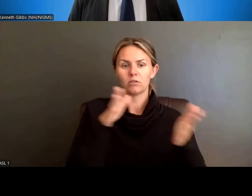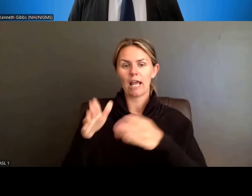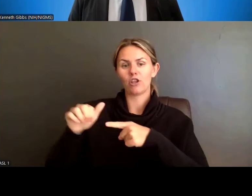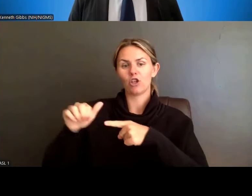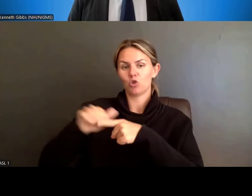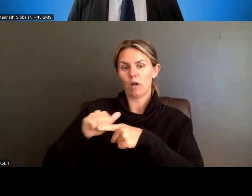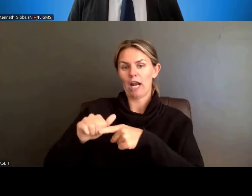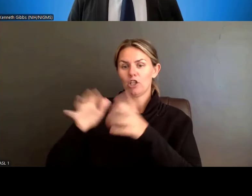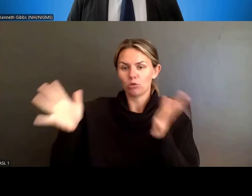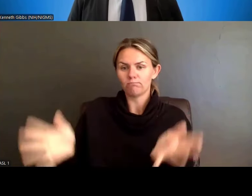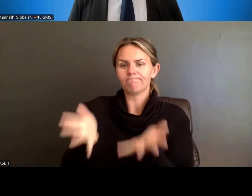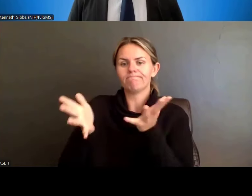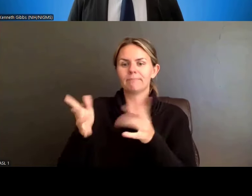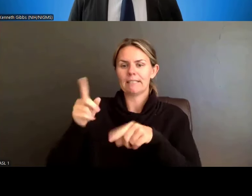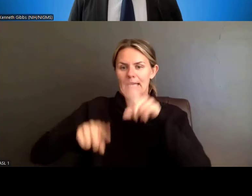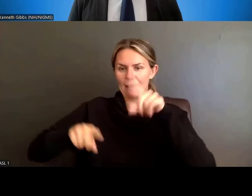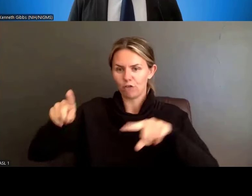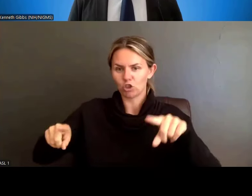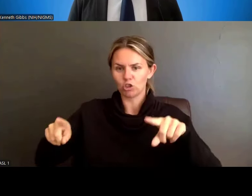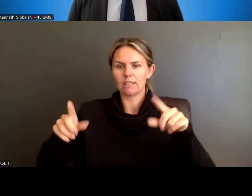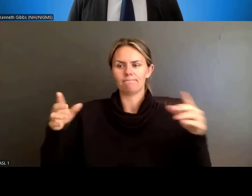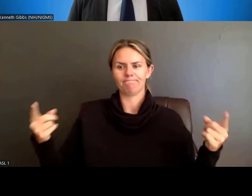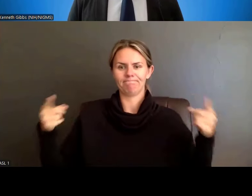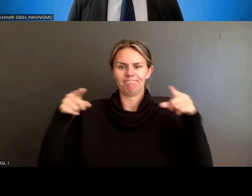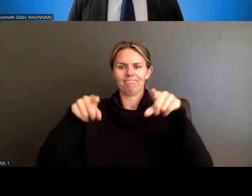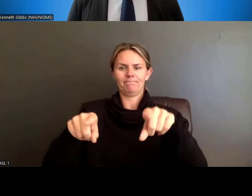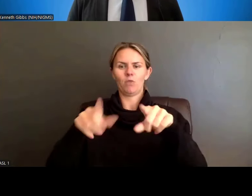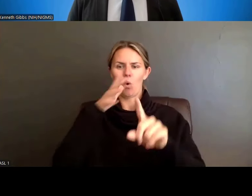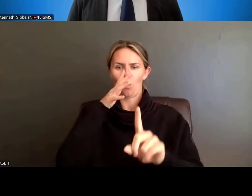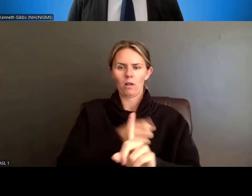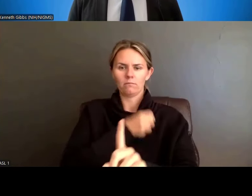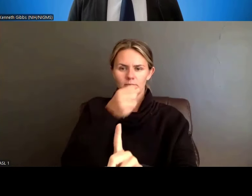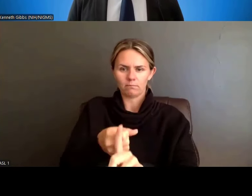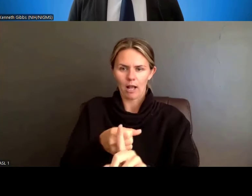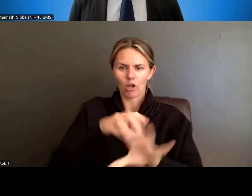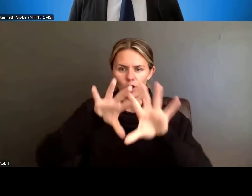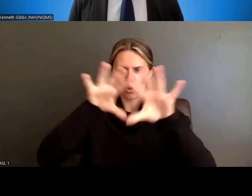that contributed to the overall impact score, instead of being post-score considerations.